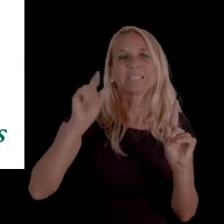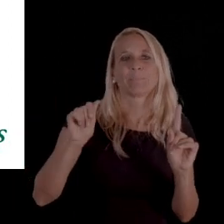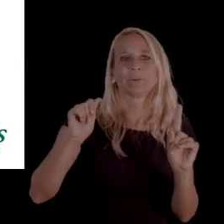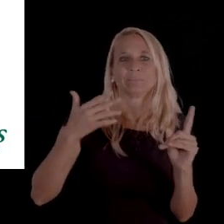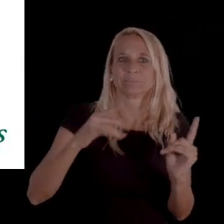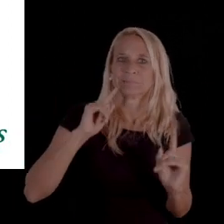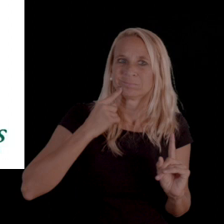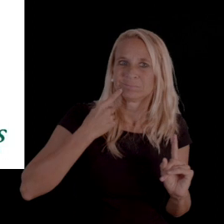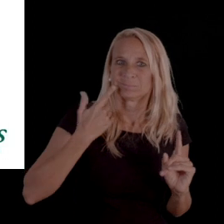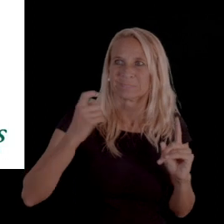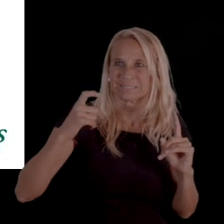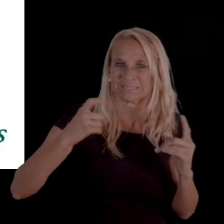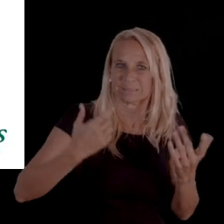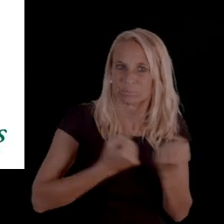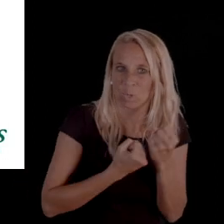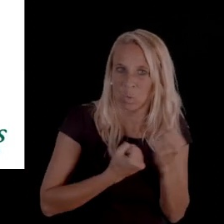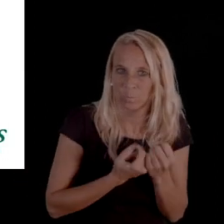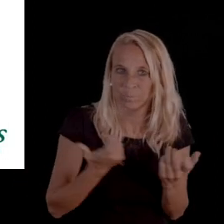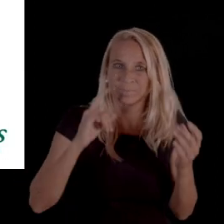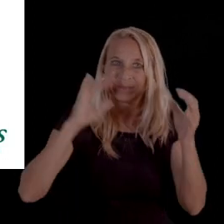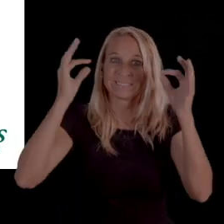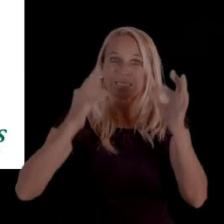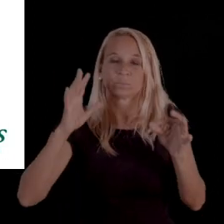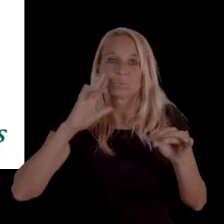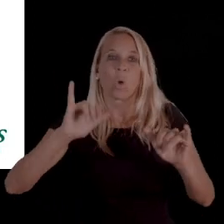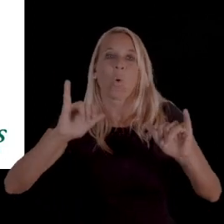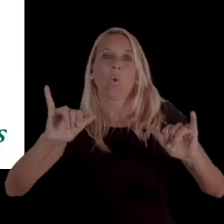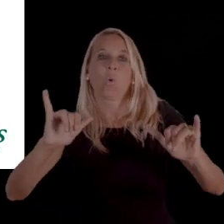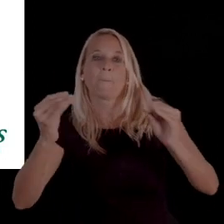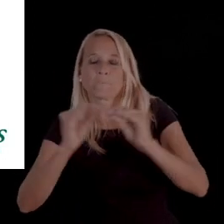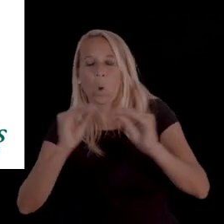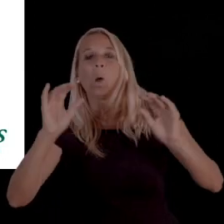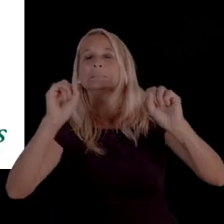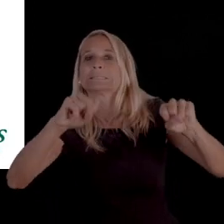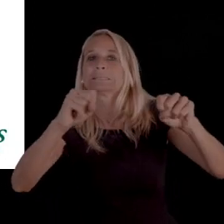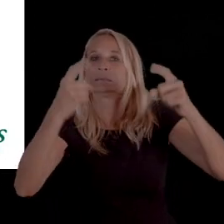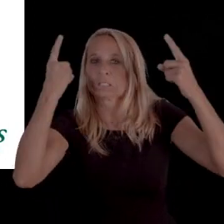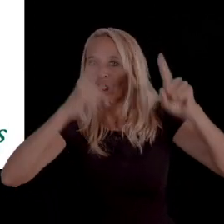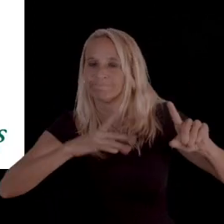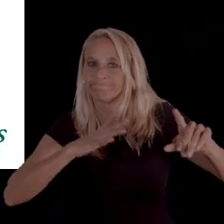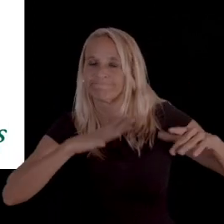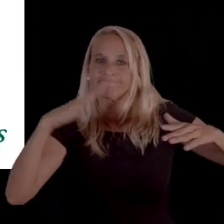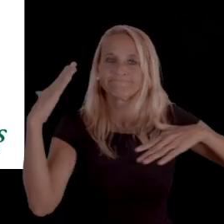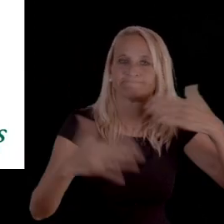it's a decision that would affect more or require more prompt attention,